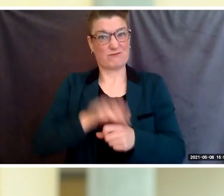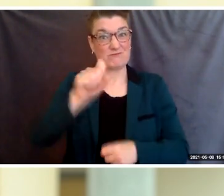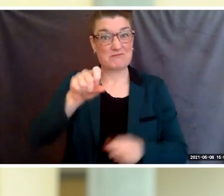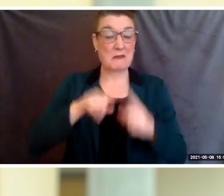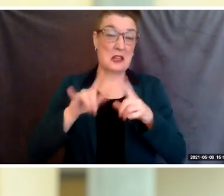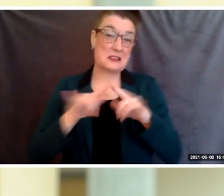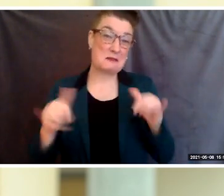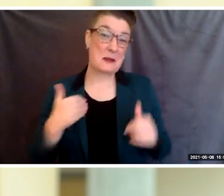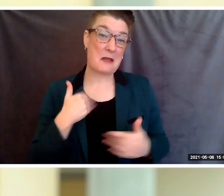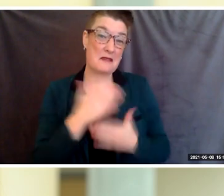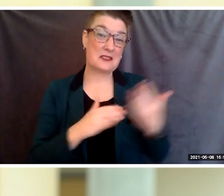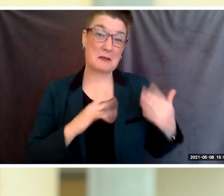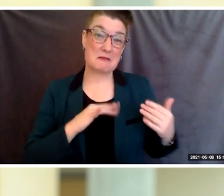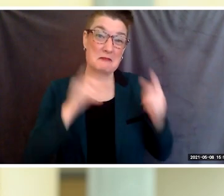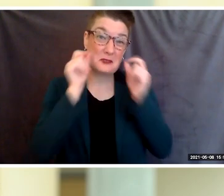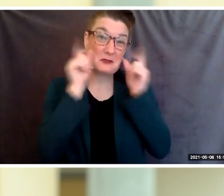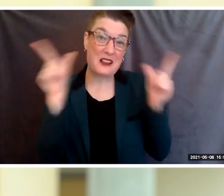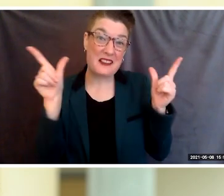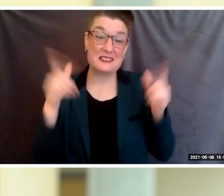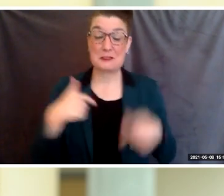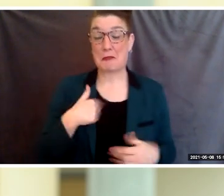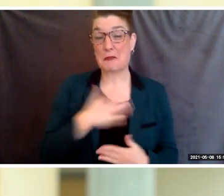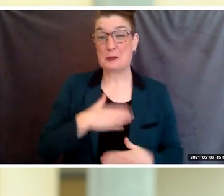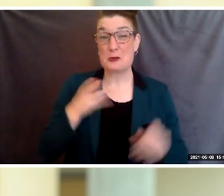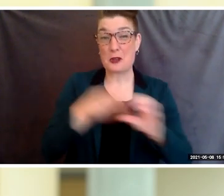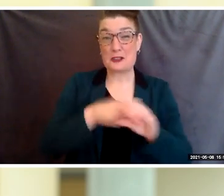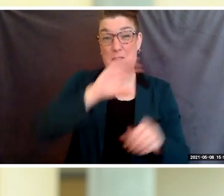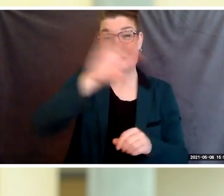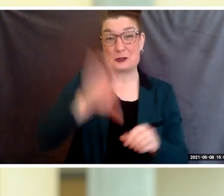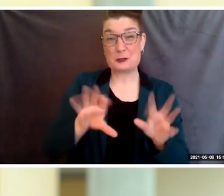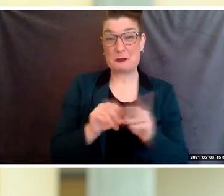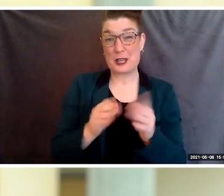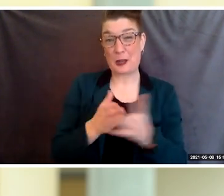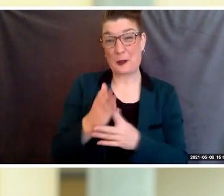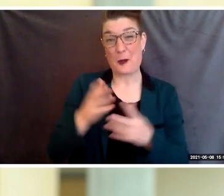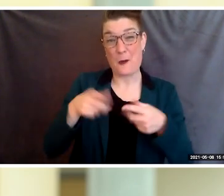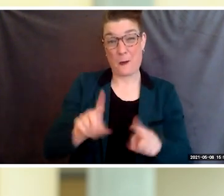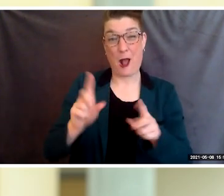I have enjoyed zooming in my pajama bottoms, drinking my morning cup of coffee,